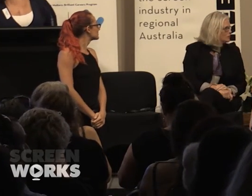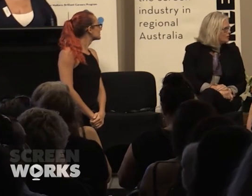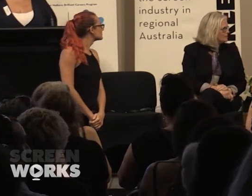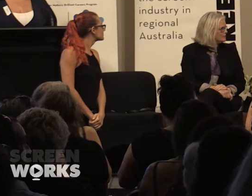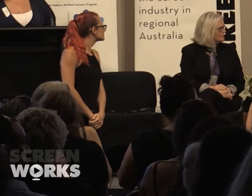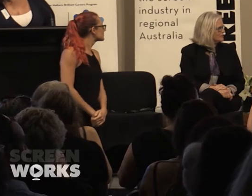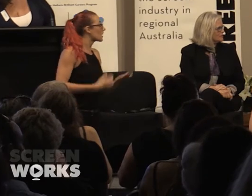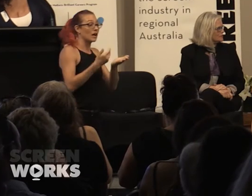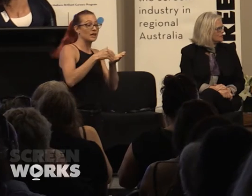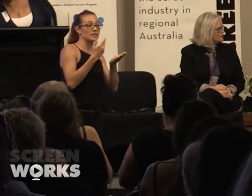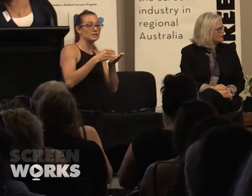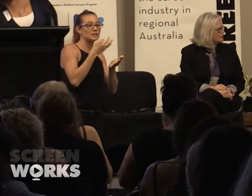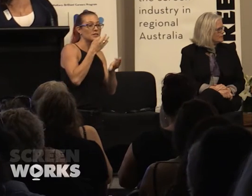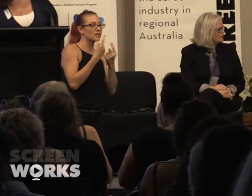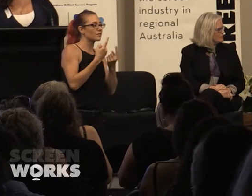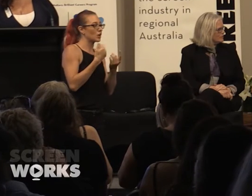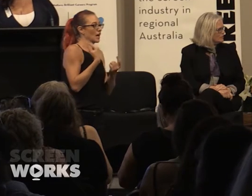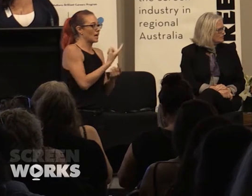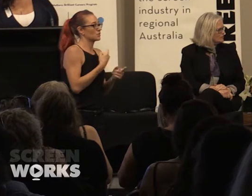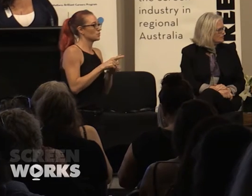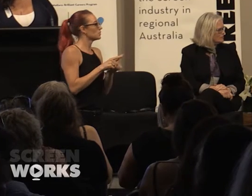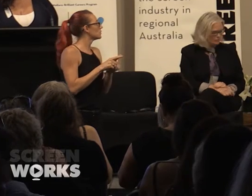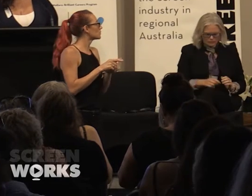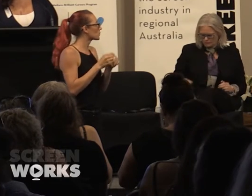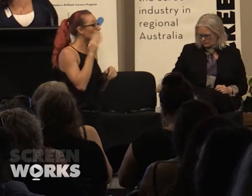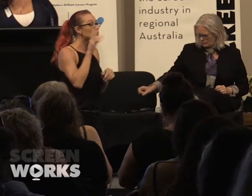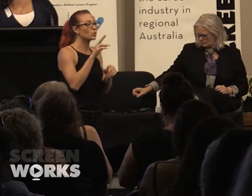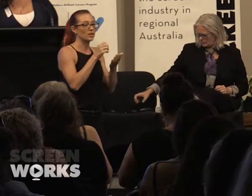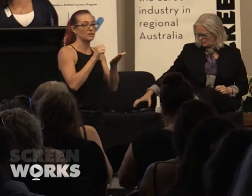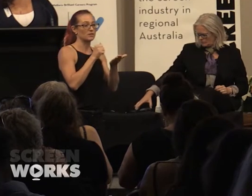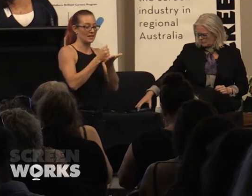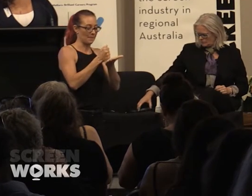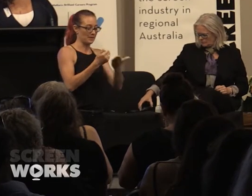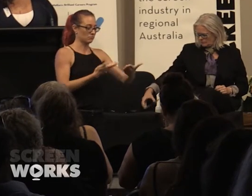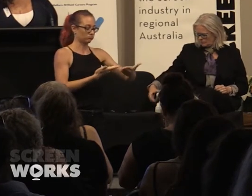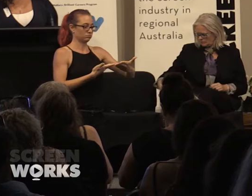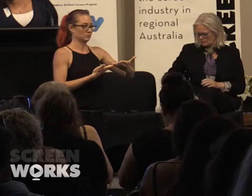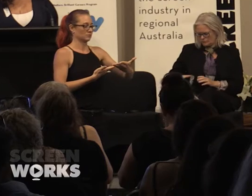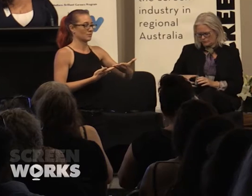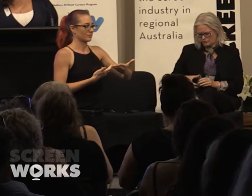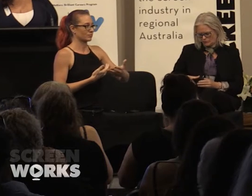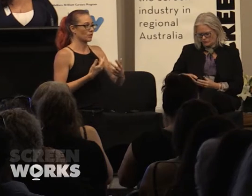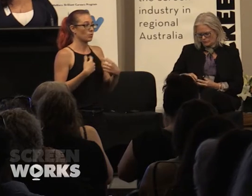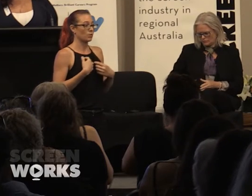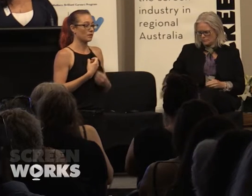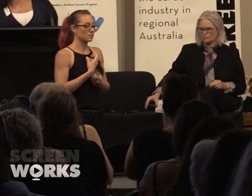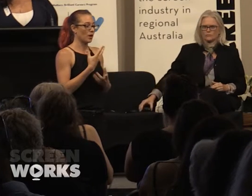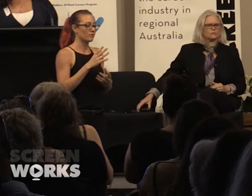Can I just add something? For us aswell it was we saw the figures come out and we were inspired also by the ADG and